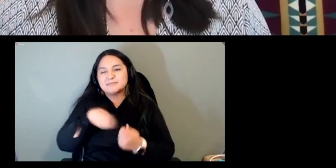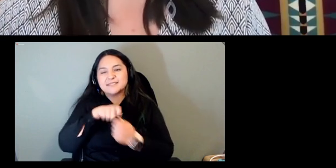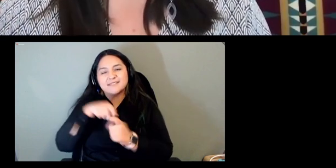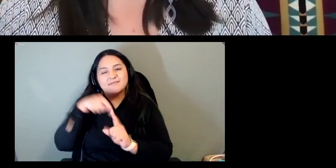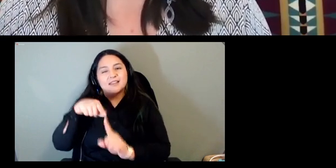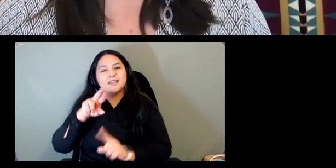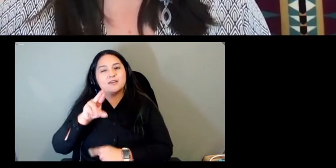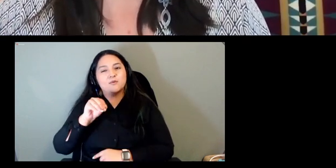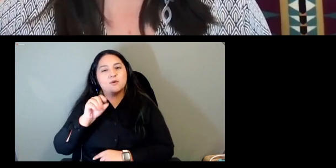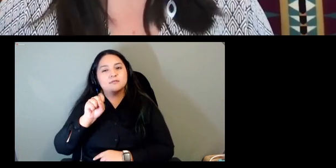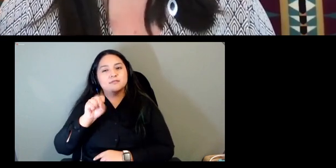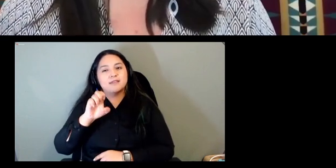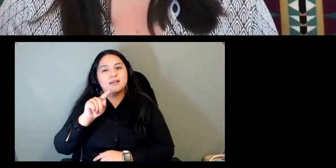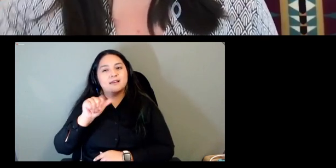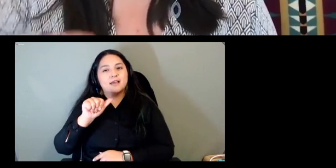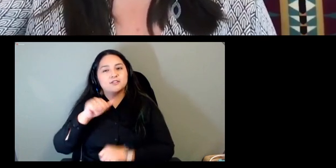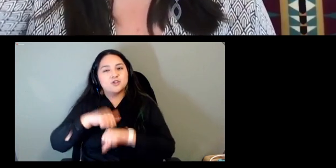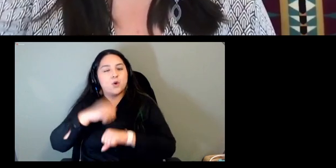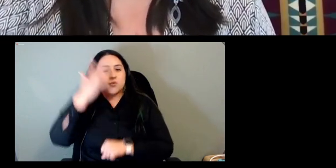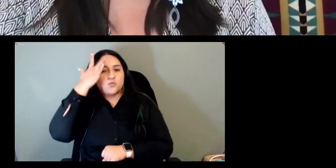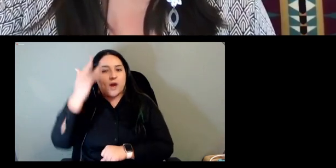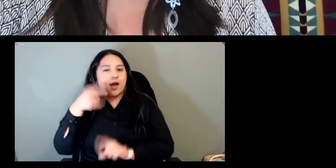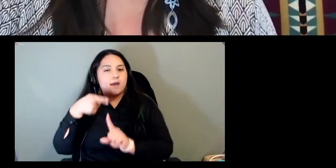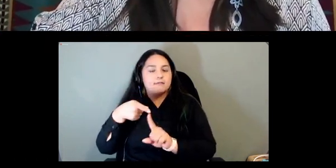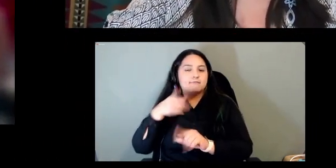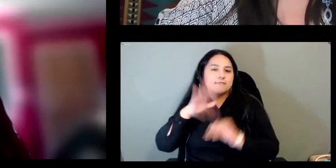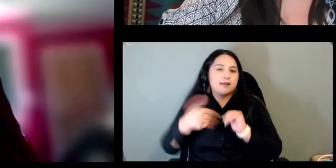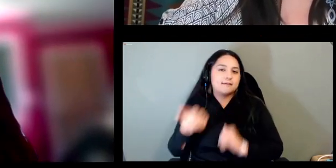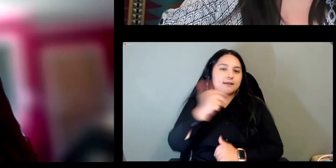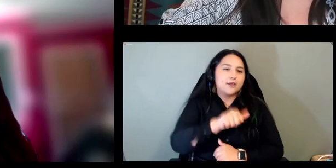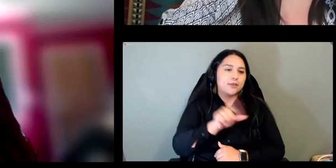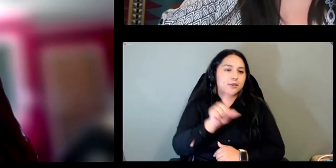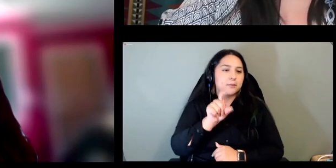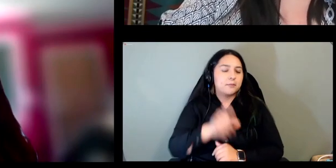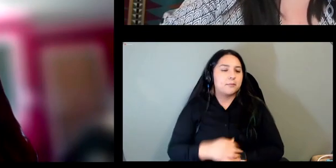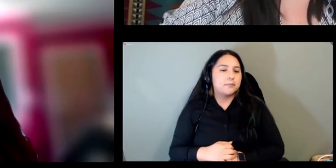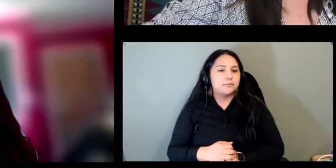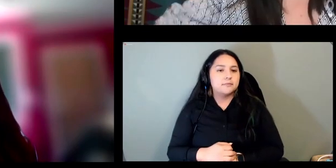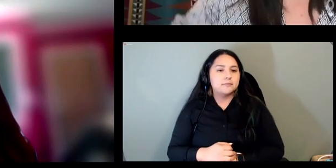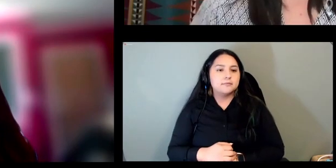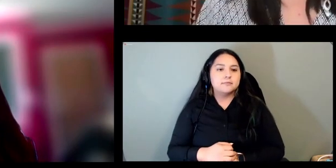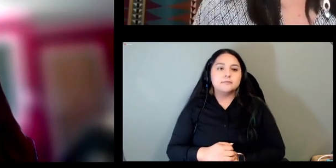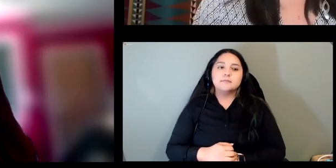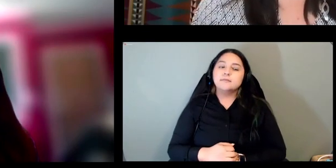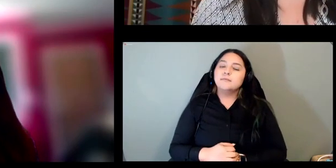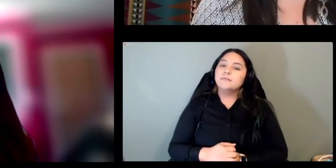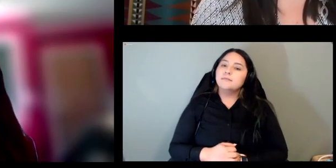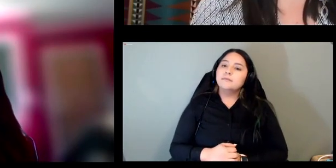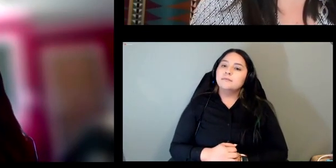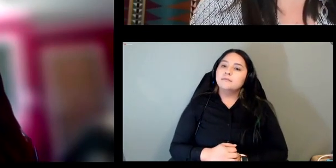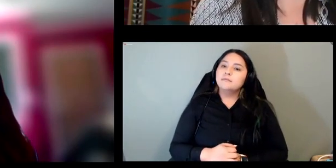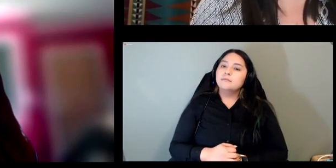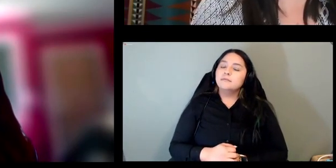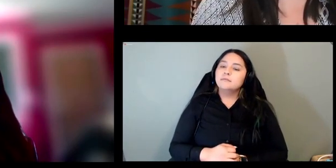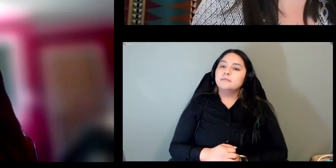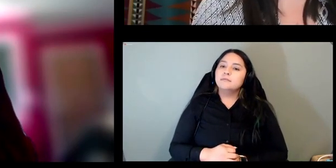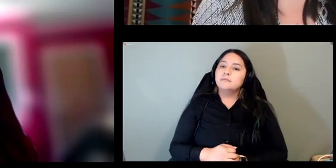of it that were appealing compared to other platforms i think ultimately the the reality